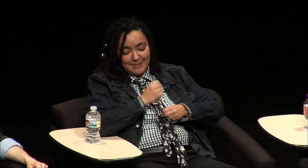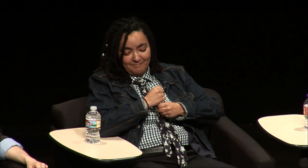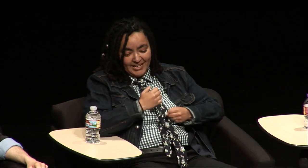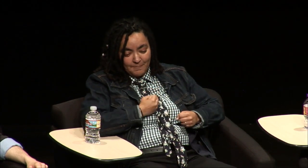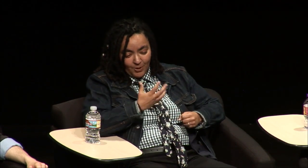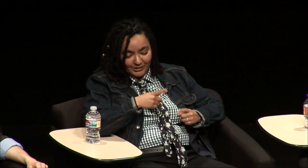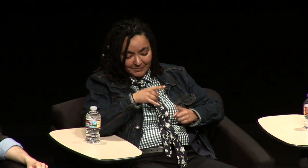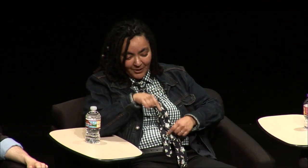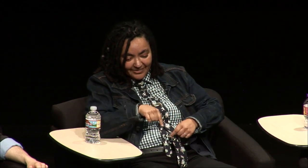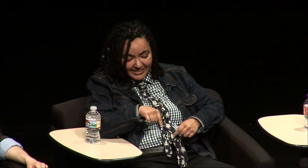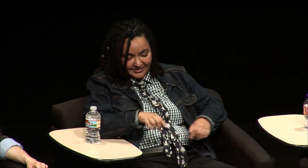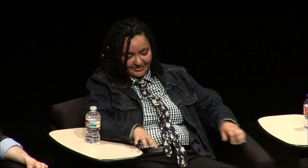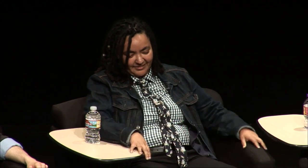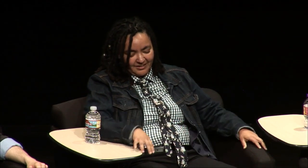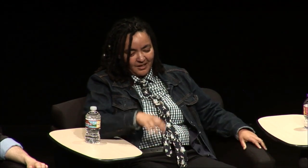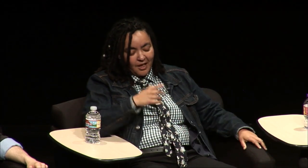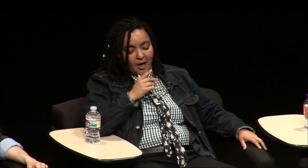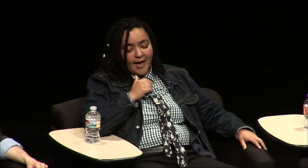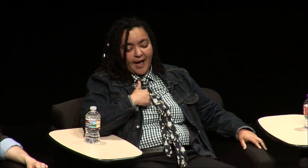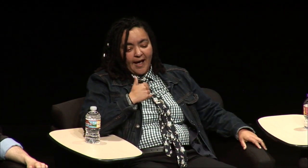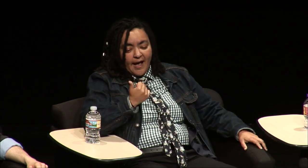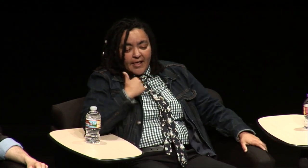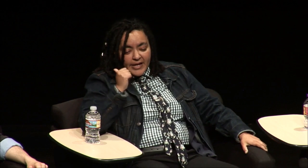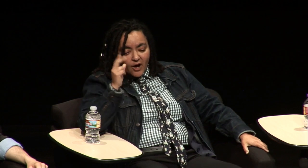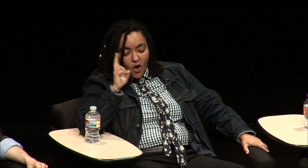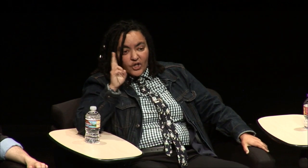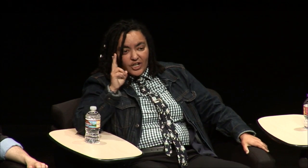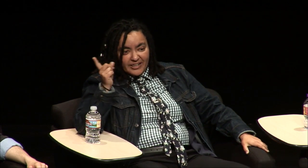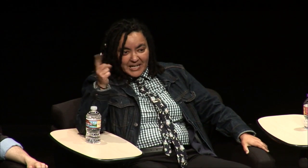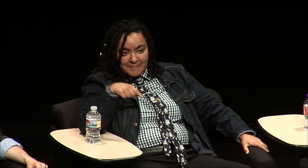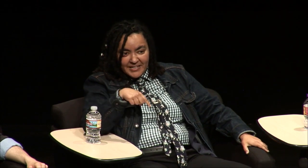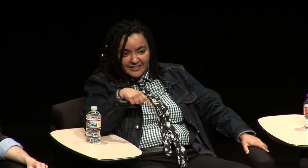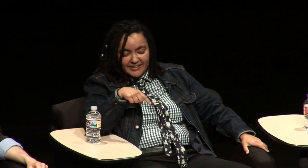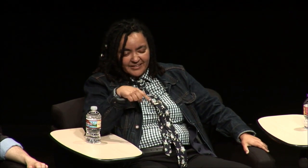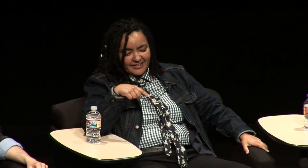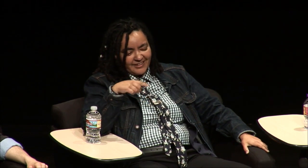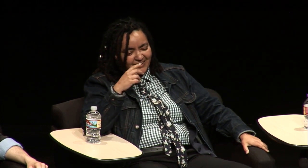and again I made a poem about this to this experience but I had an uncle who